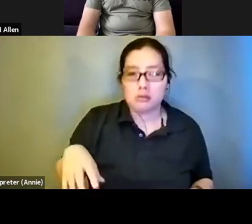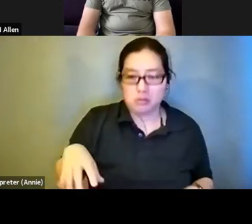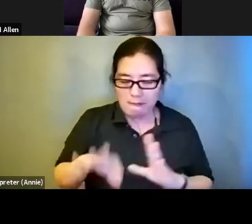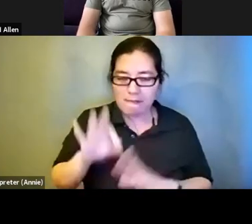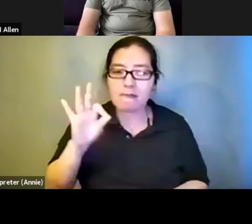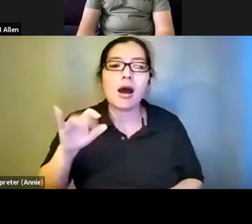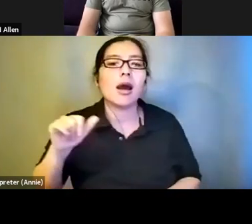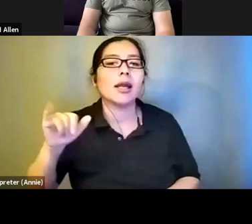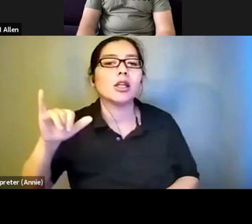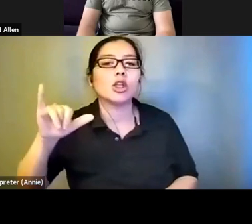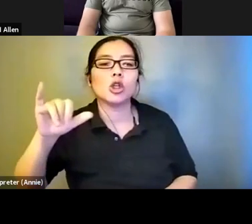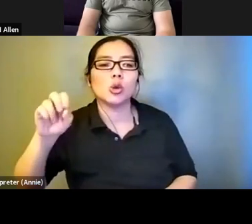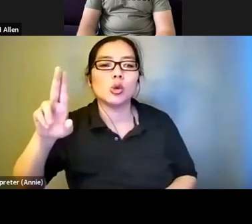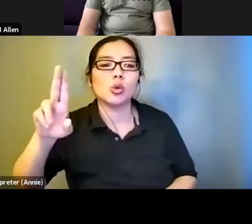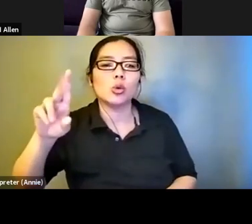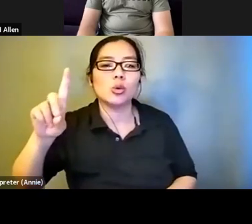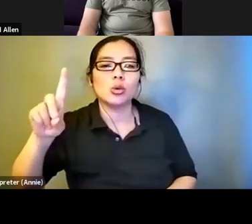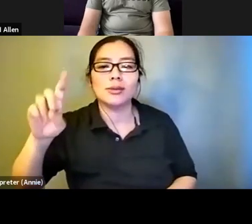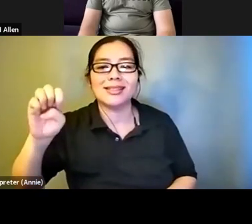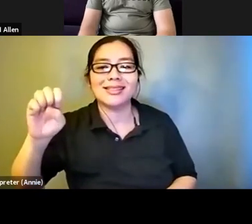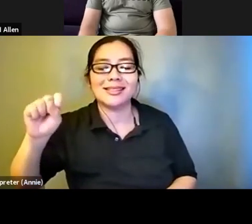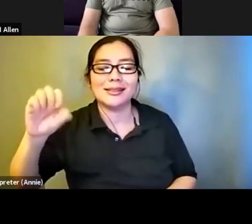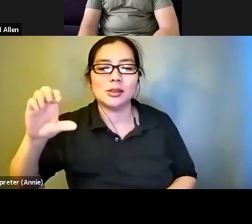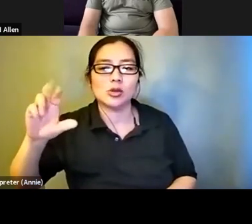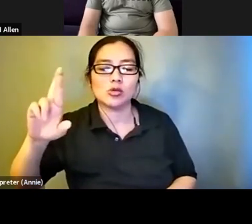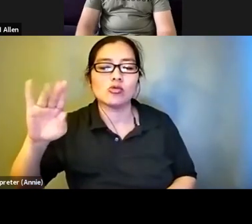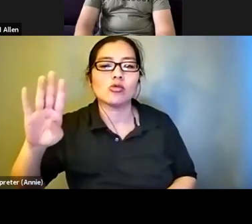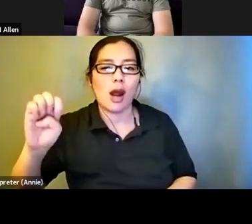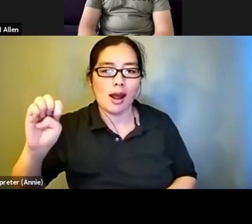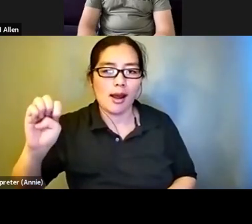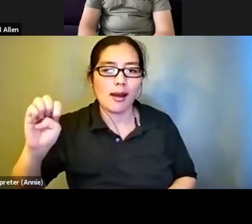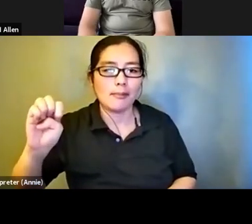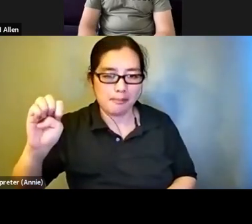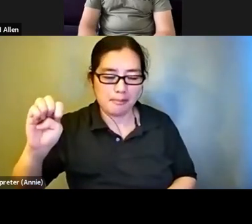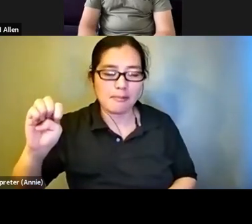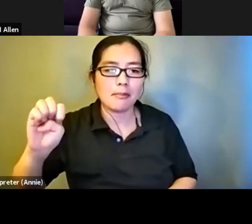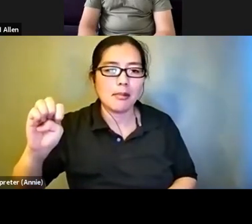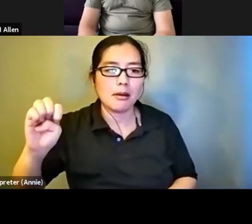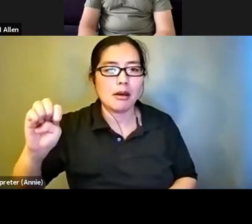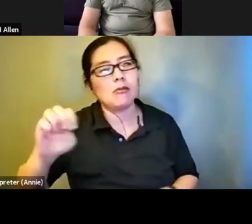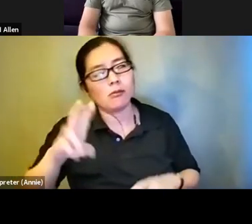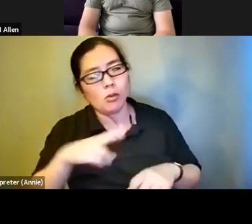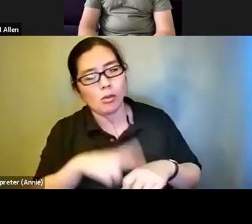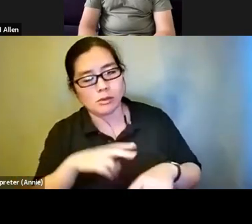you describe of course, ais